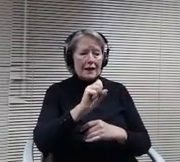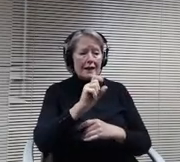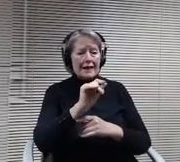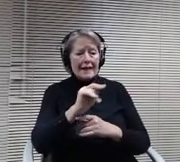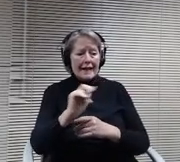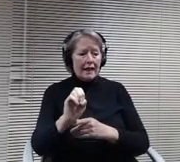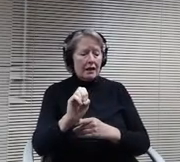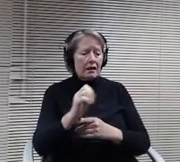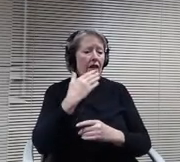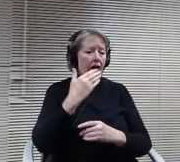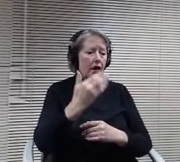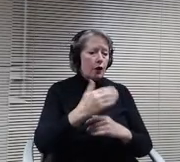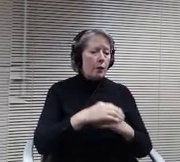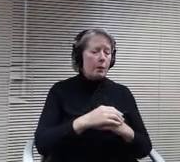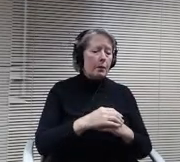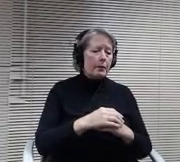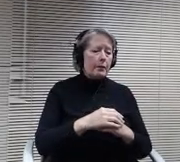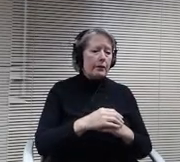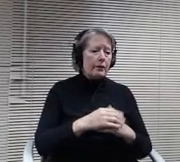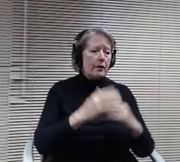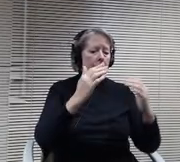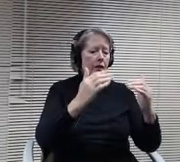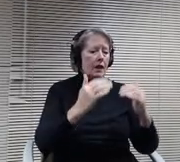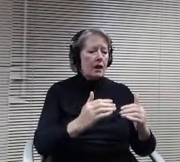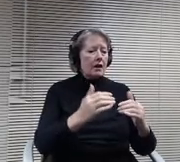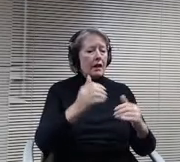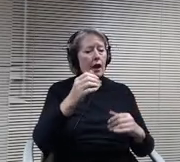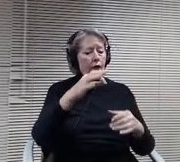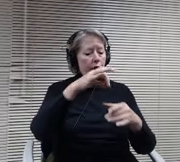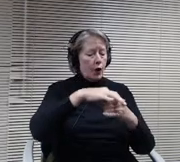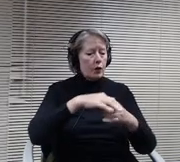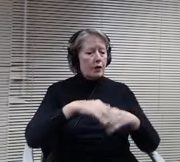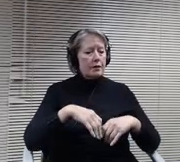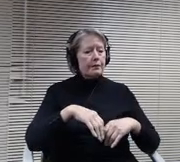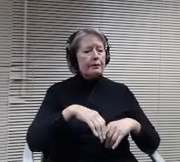to Rockville board members. If in favor, please say I oppose